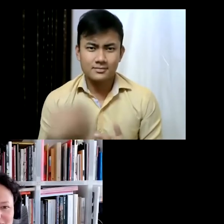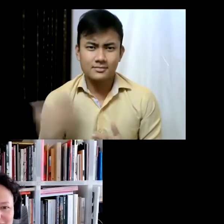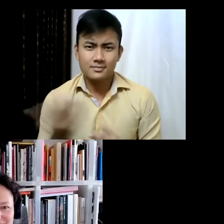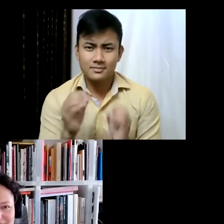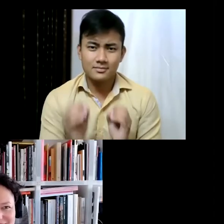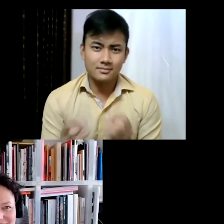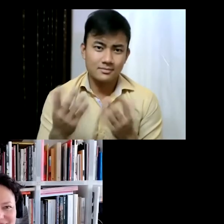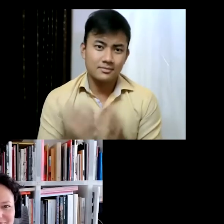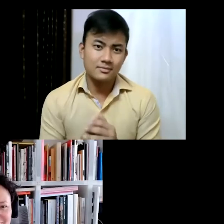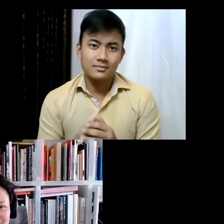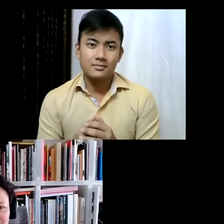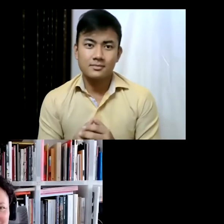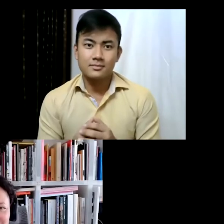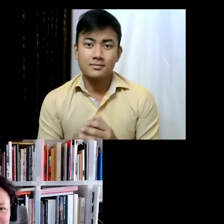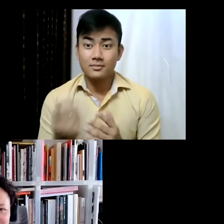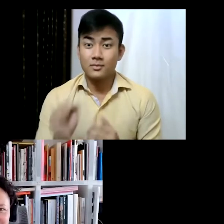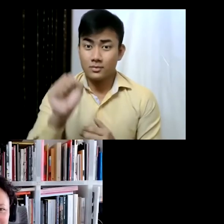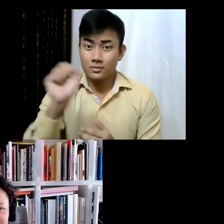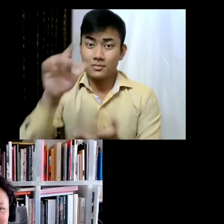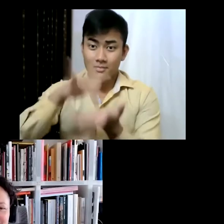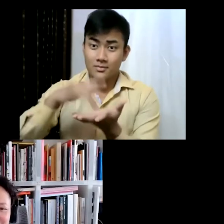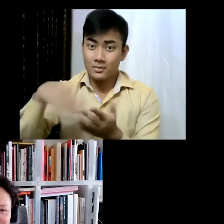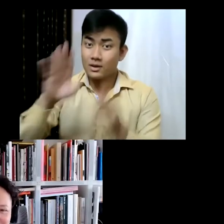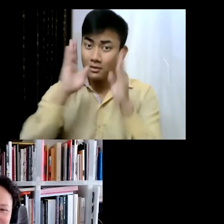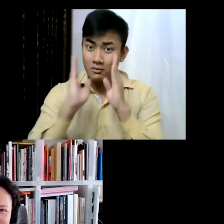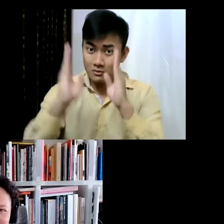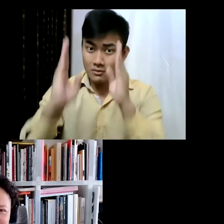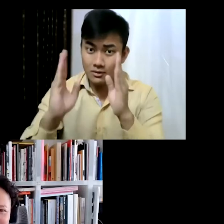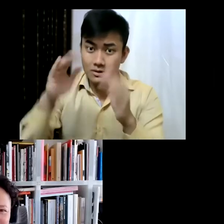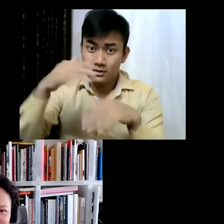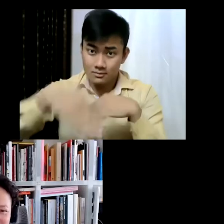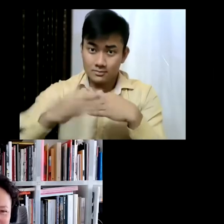that is probably where your attention is going to be focused for the next few months. And you've had